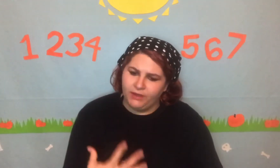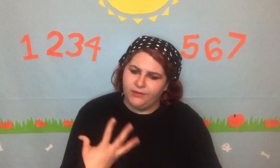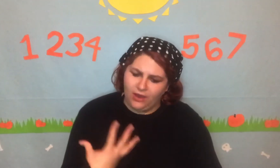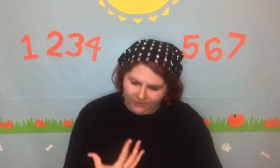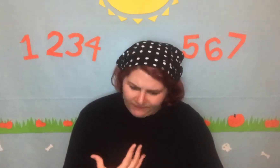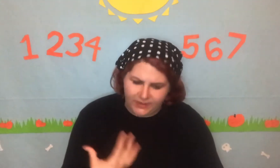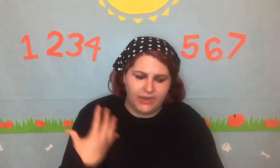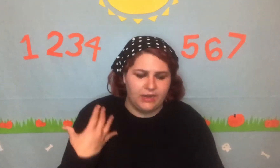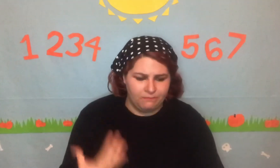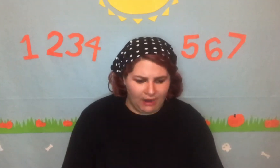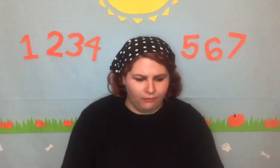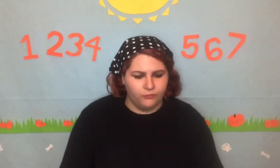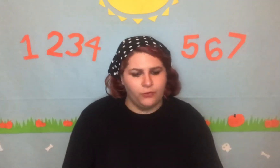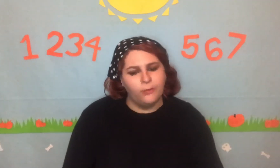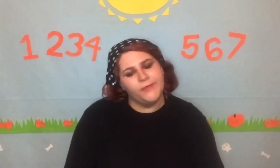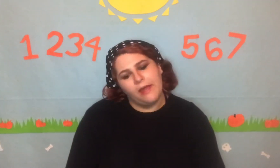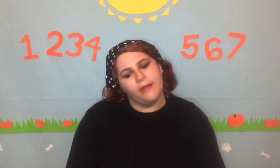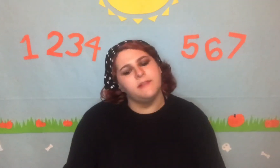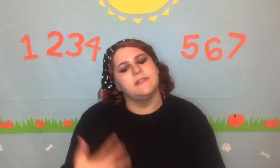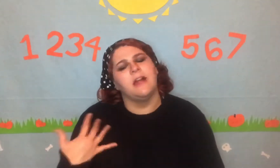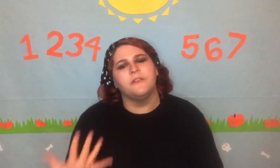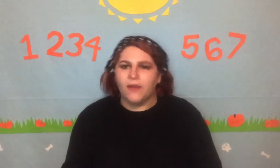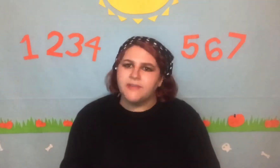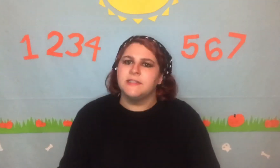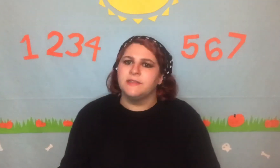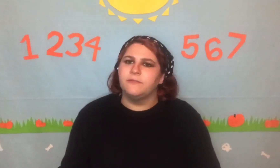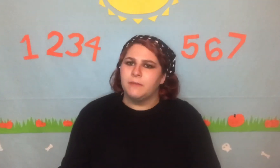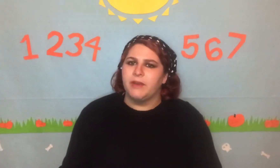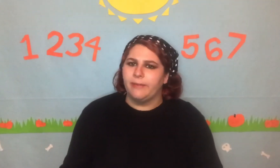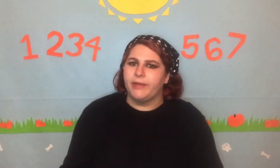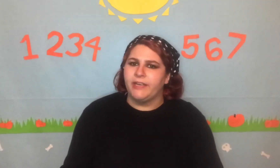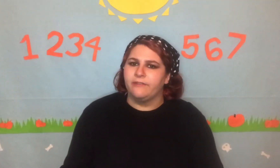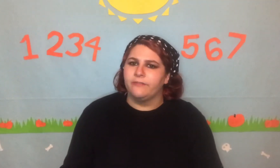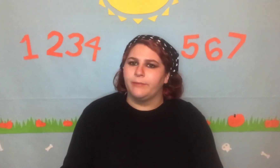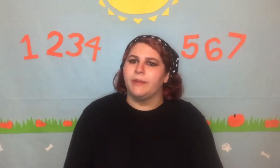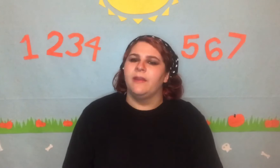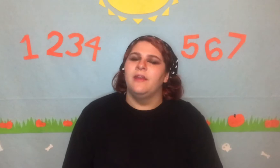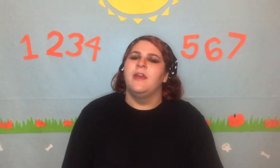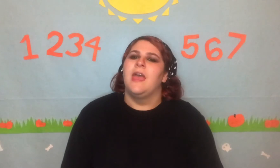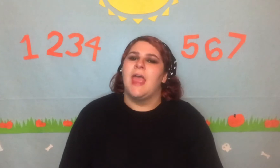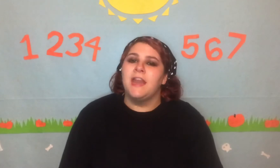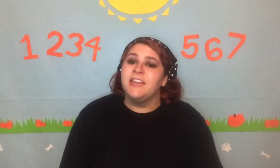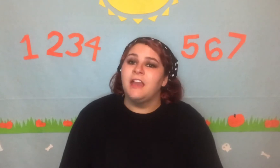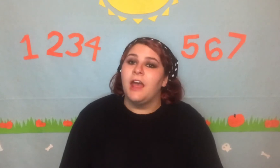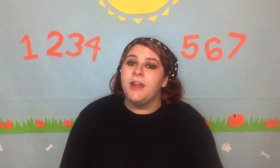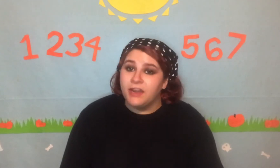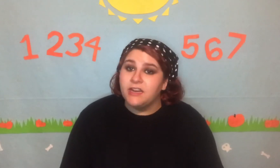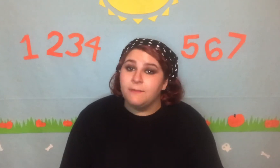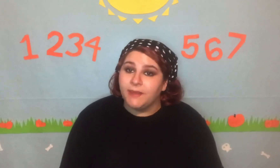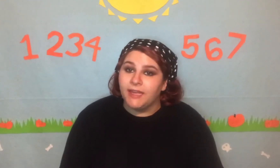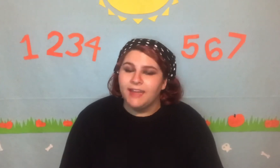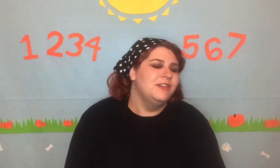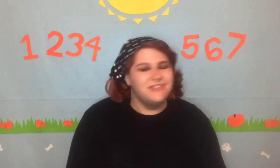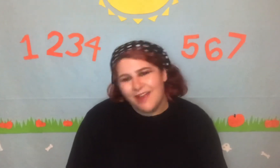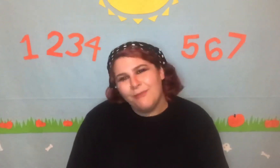confident and powerful without like sacrificing femininity. (butchers the word femininity.) Number